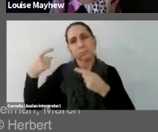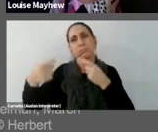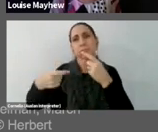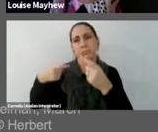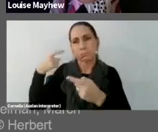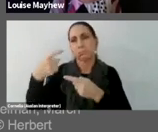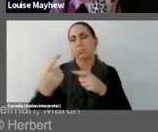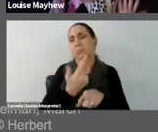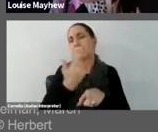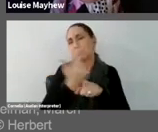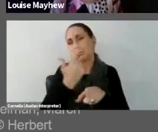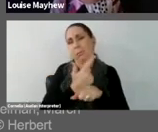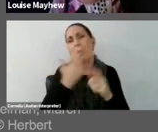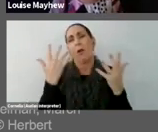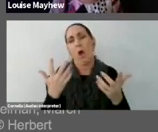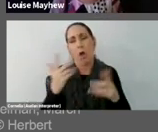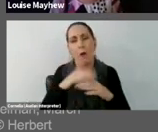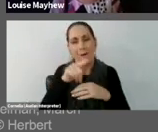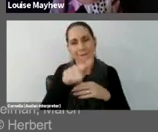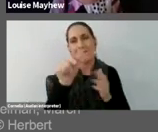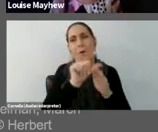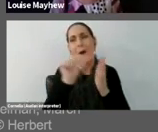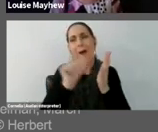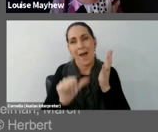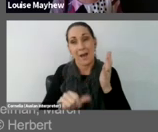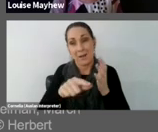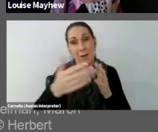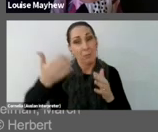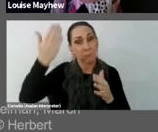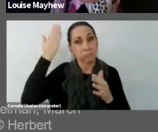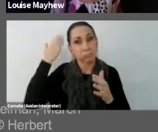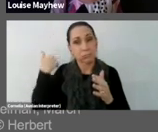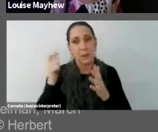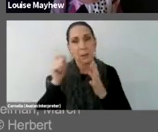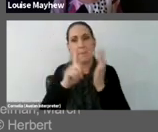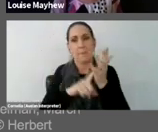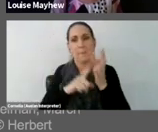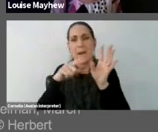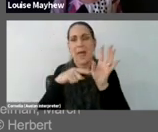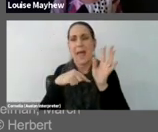history, it goes all the way back to Plato and his theory of the cave.